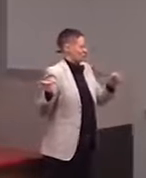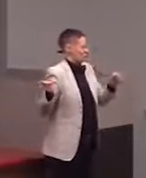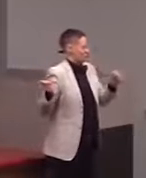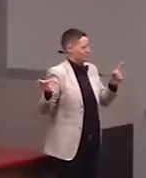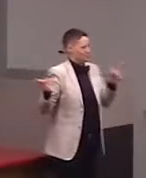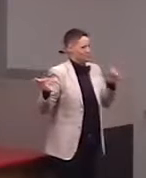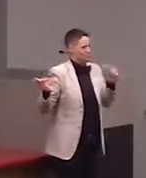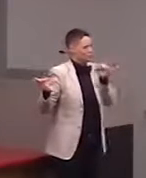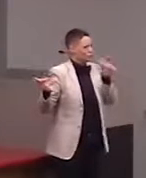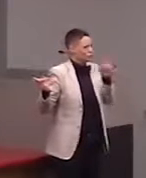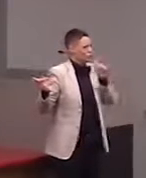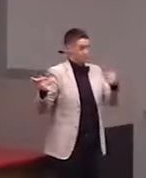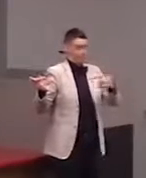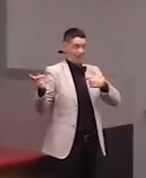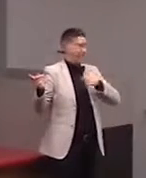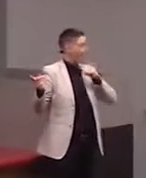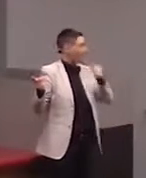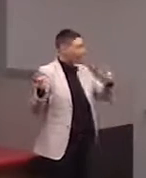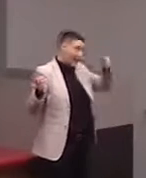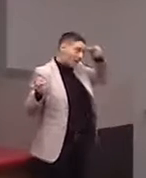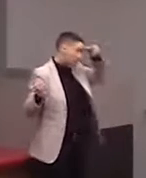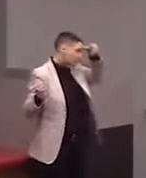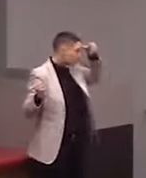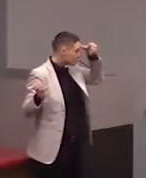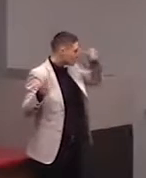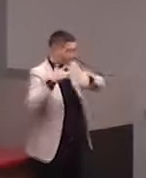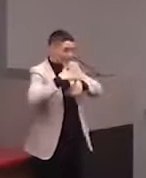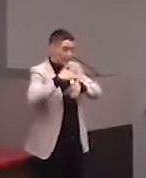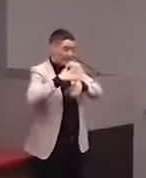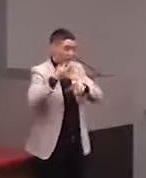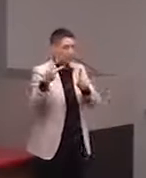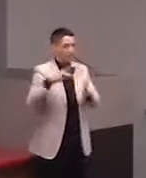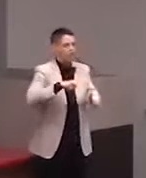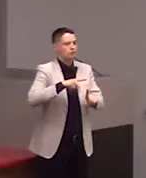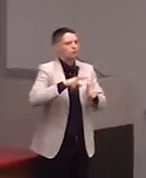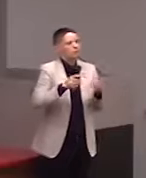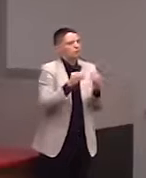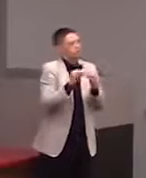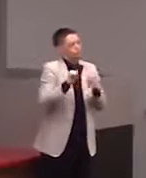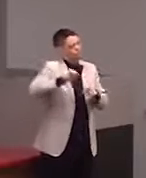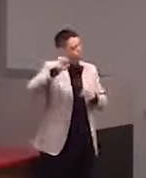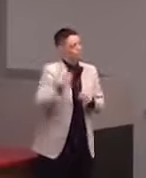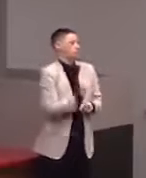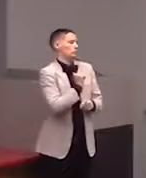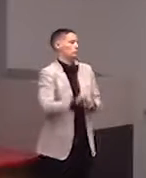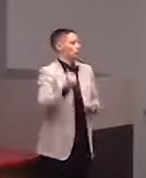but still just so much more on the practical side of, you know, how can we...